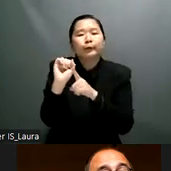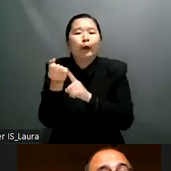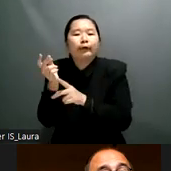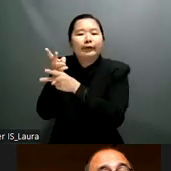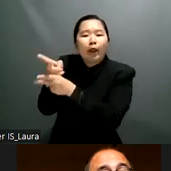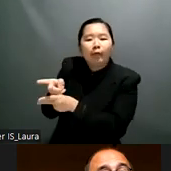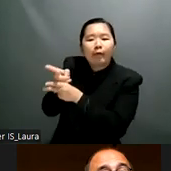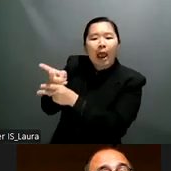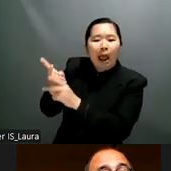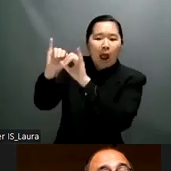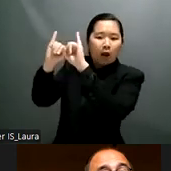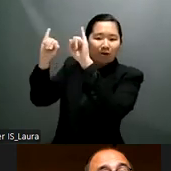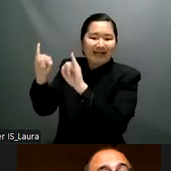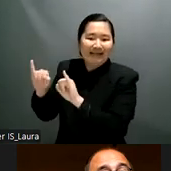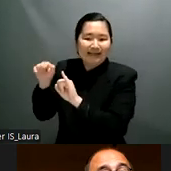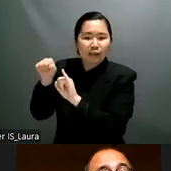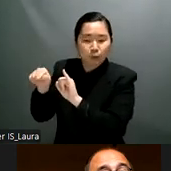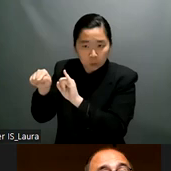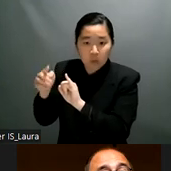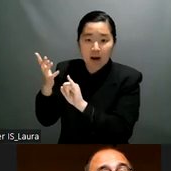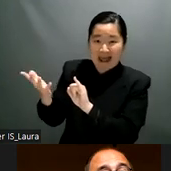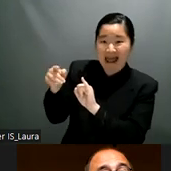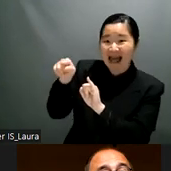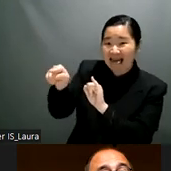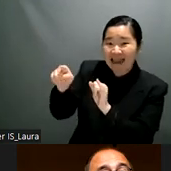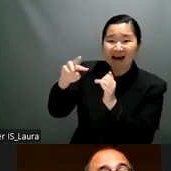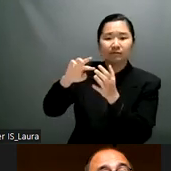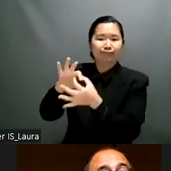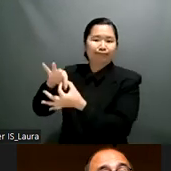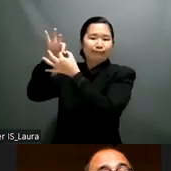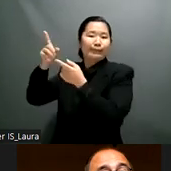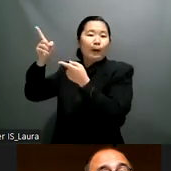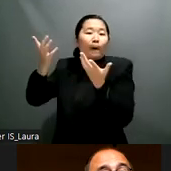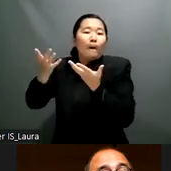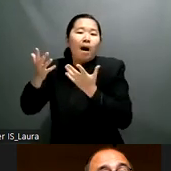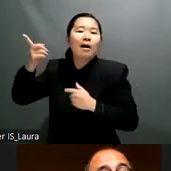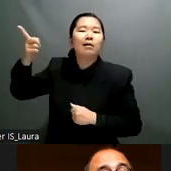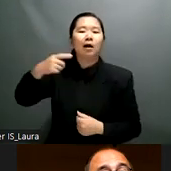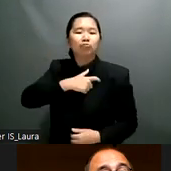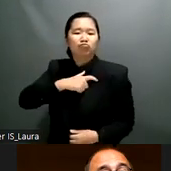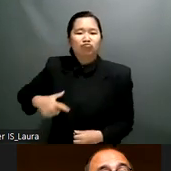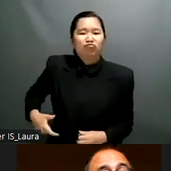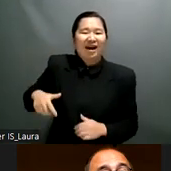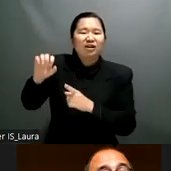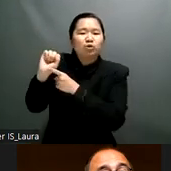is more like a prison so for years we have tried to advocate for this social care institution